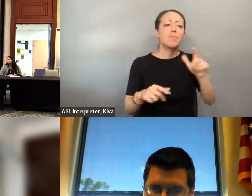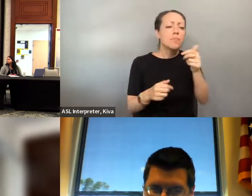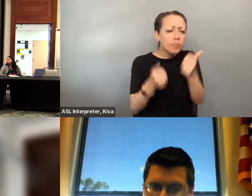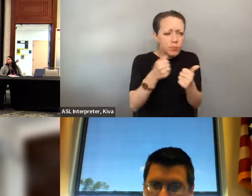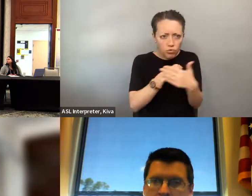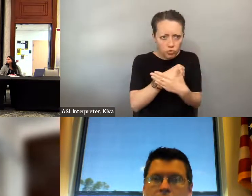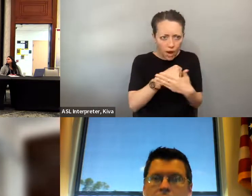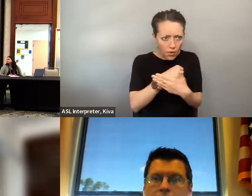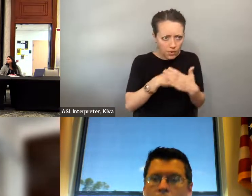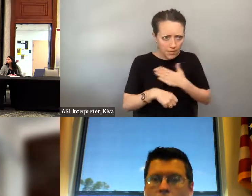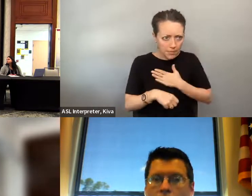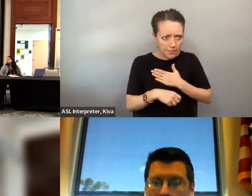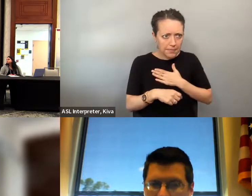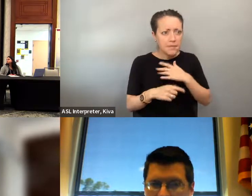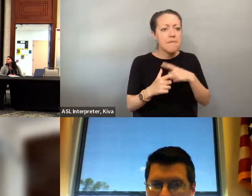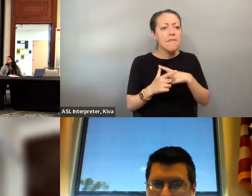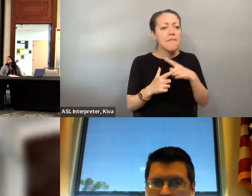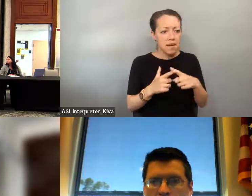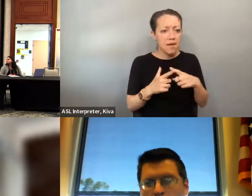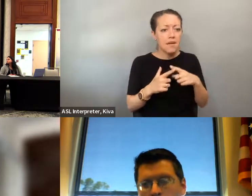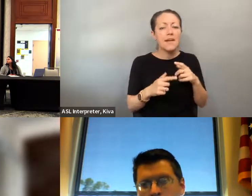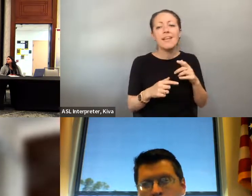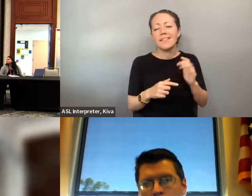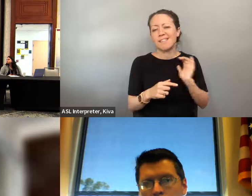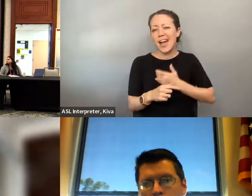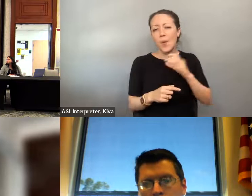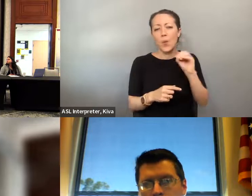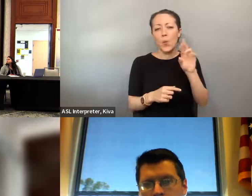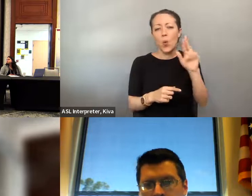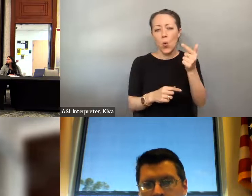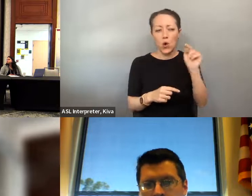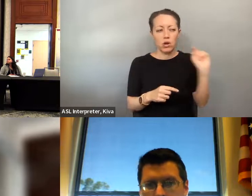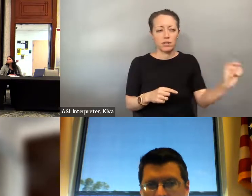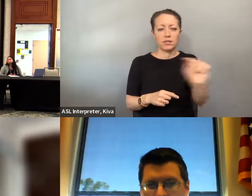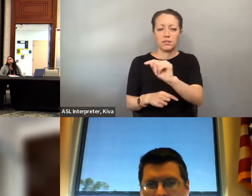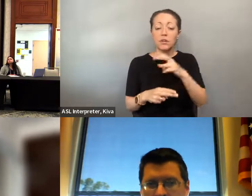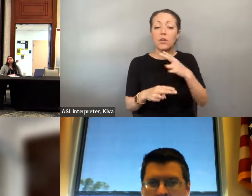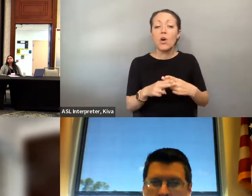you can Google that and it will be the first website that